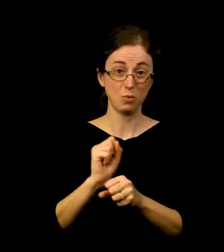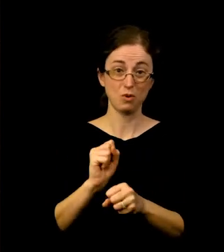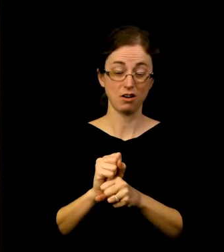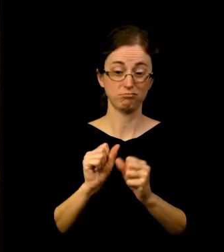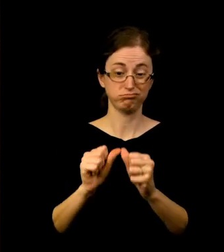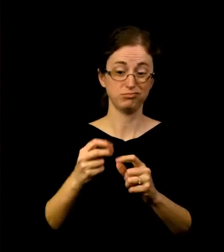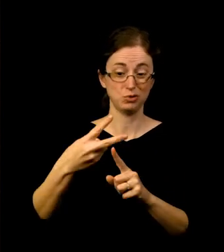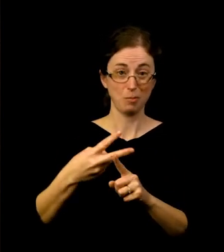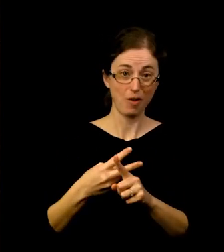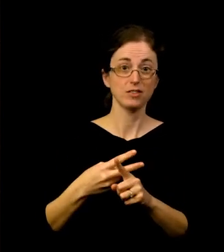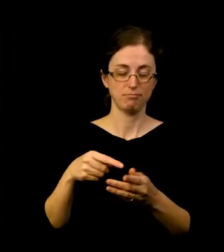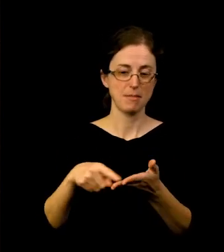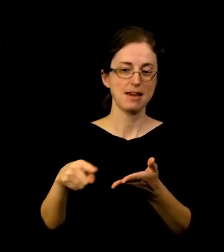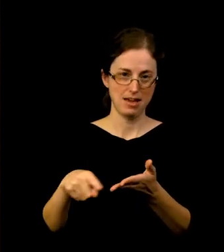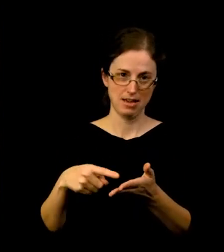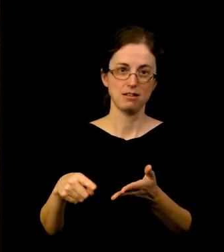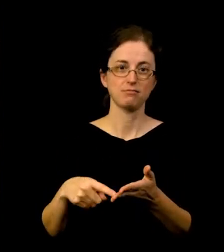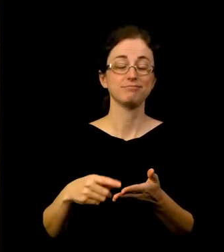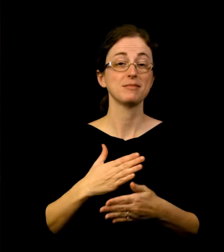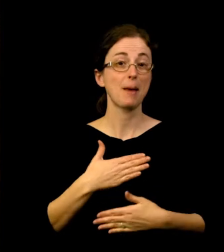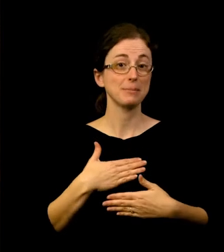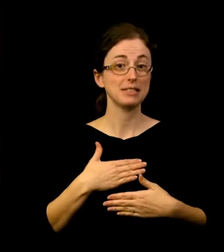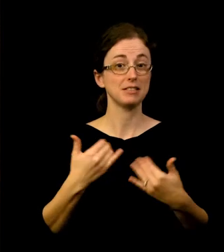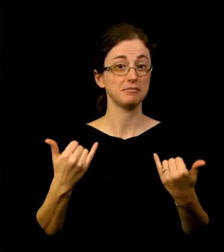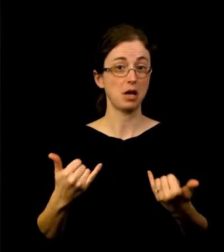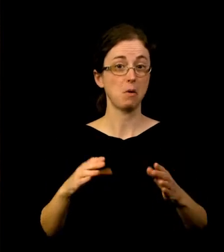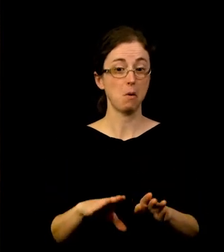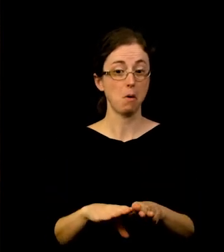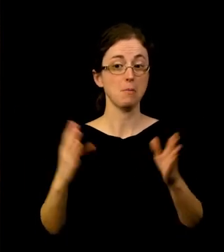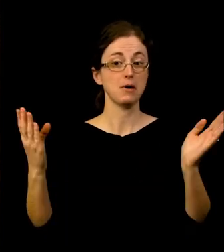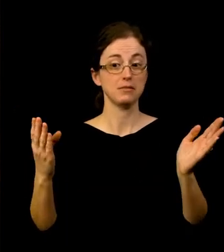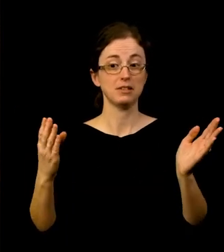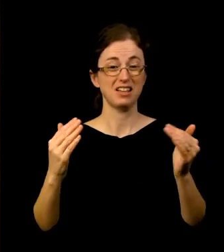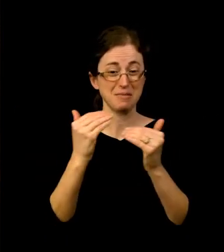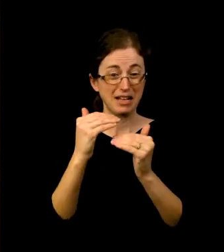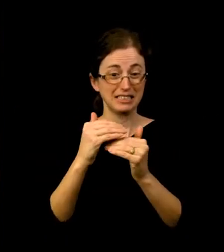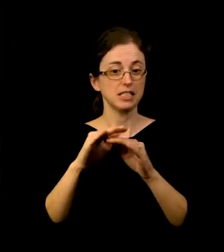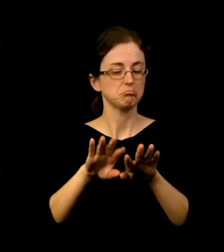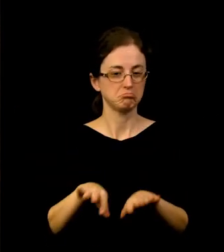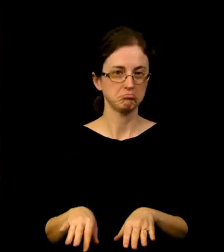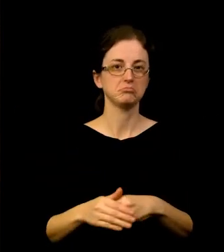I am happy to report that once we reopened and the capacity restrictions were relaxed, attendance numbers climbed steadily,